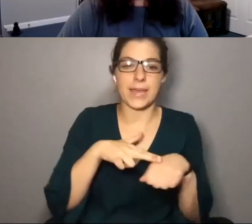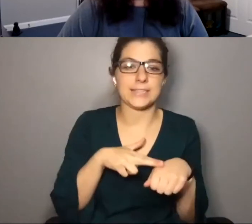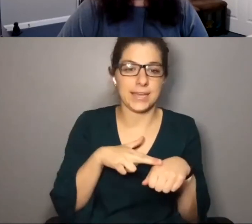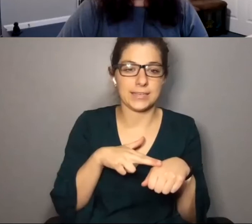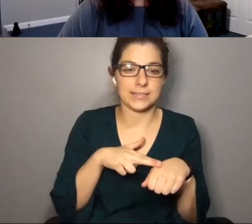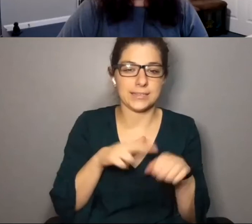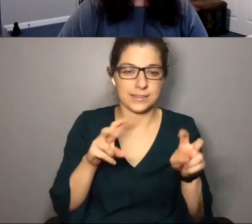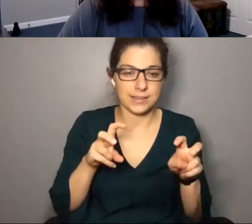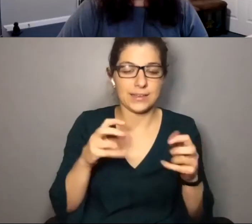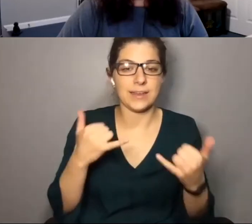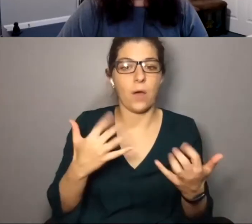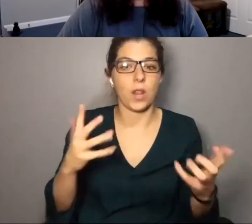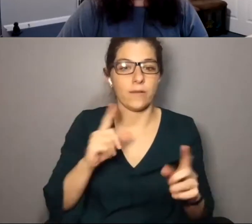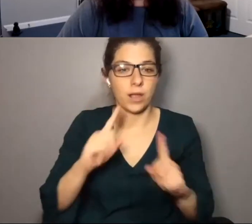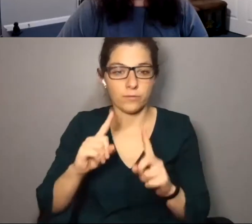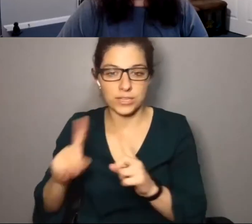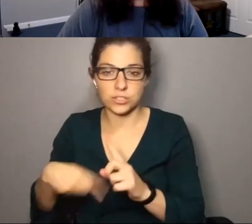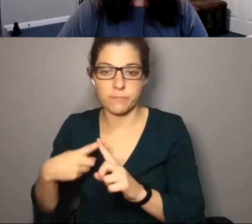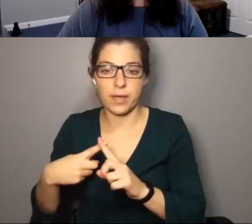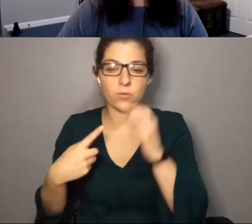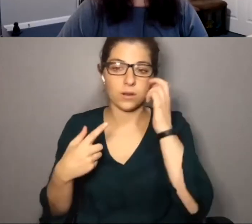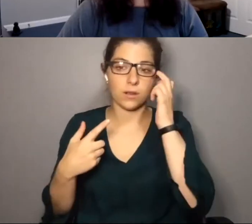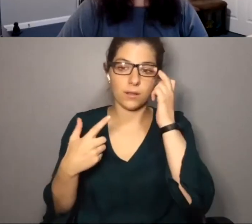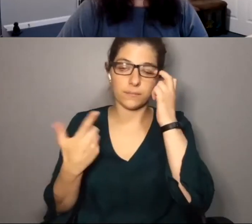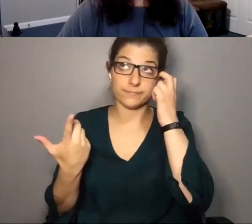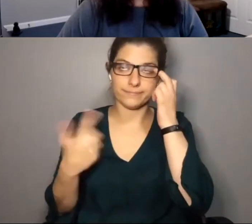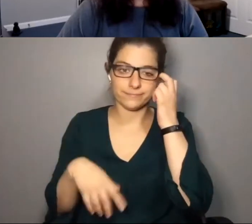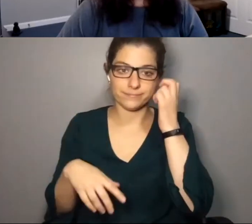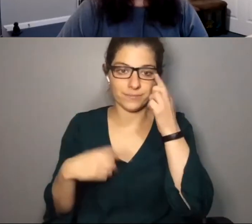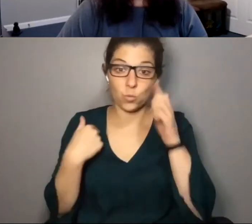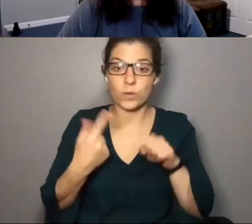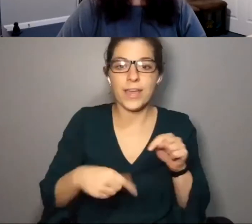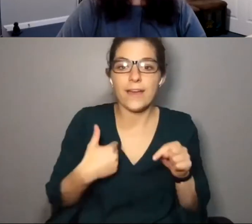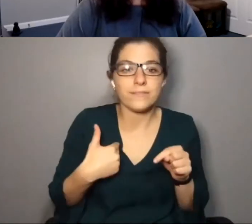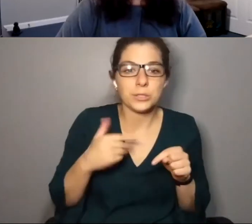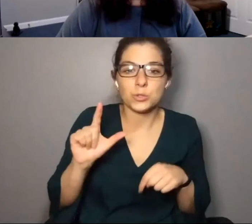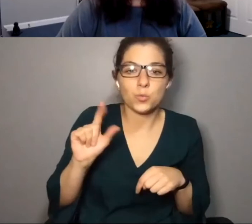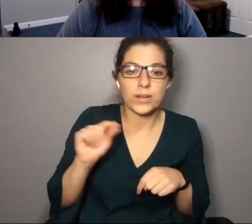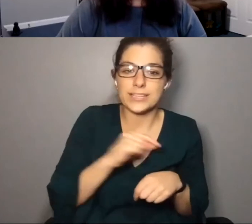a way where it was almost like a Band-Aid and now we have been having a lot of conversations about, you know, we can't have 20 staff